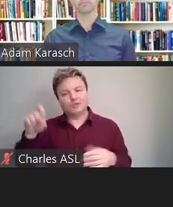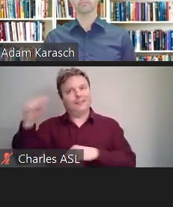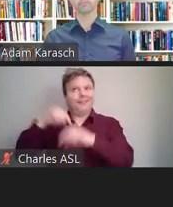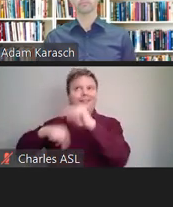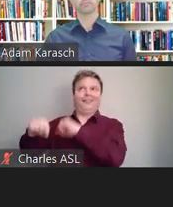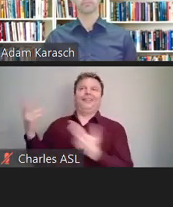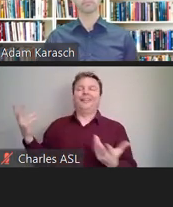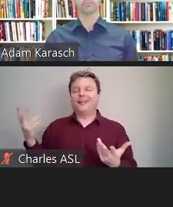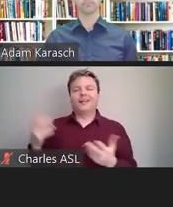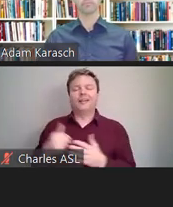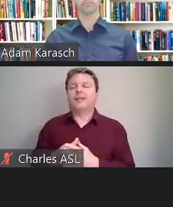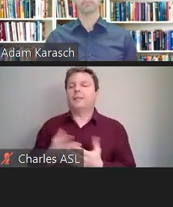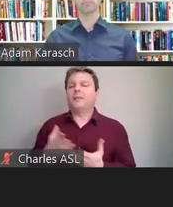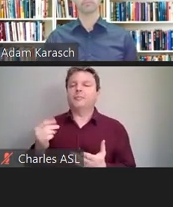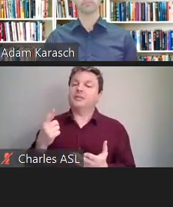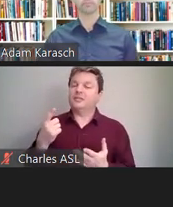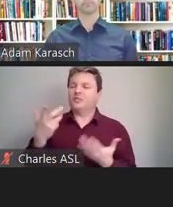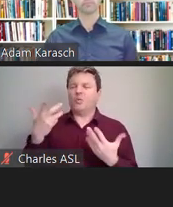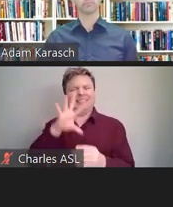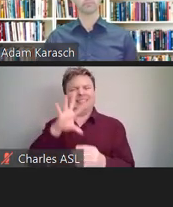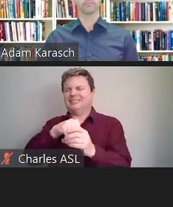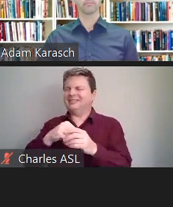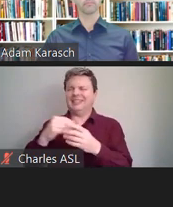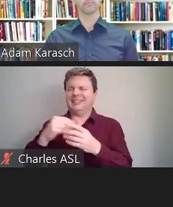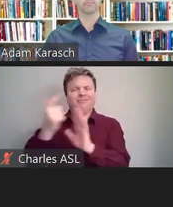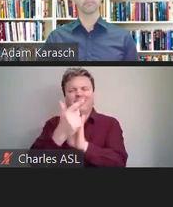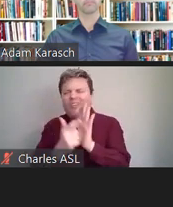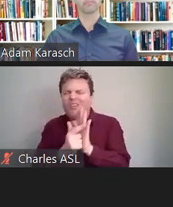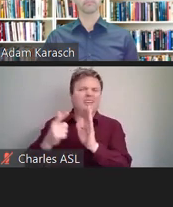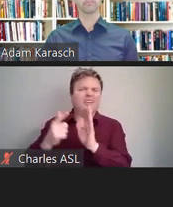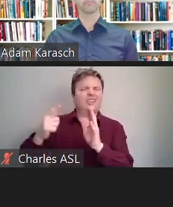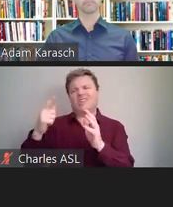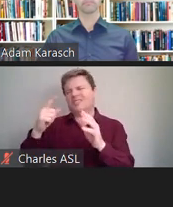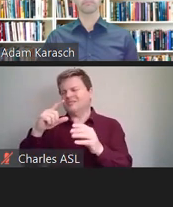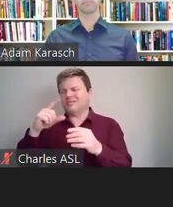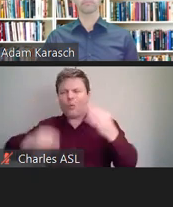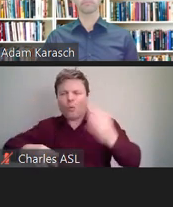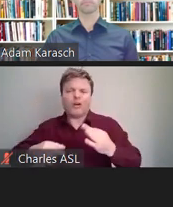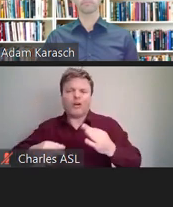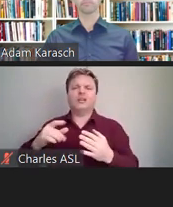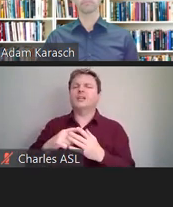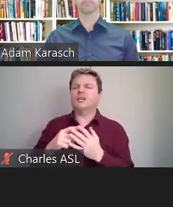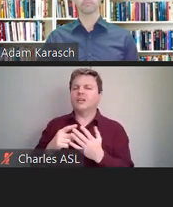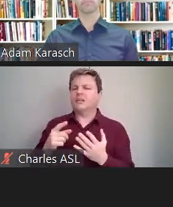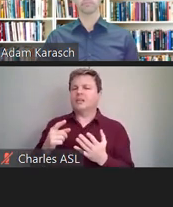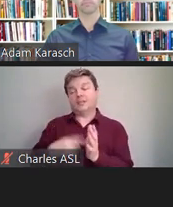Sometimes it's unavoidable, but you'd like to try to avoid it if possible.